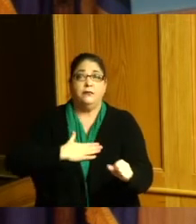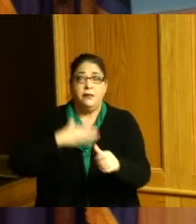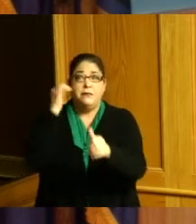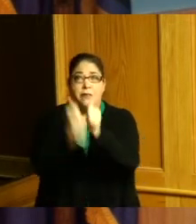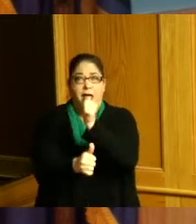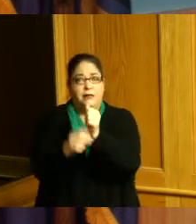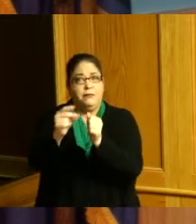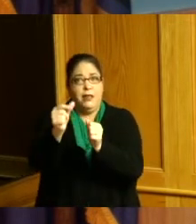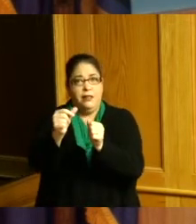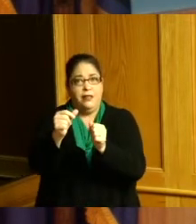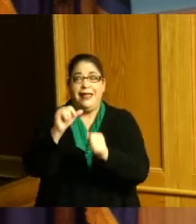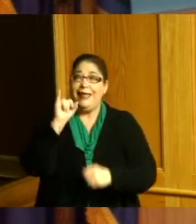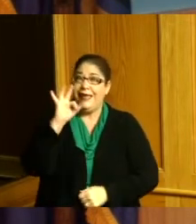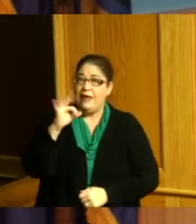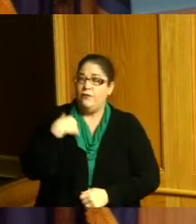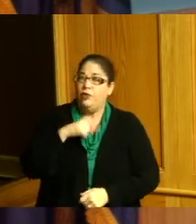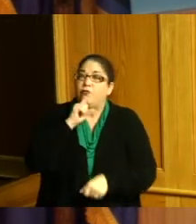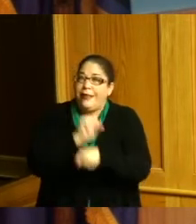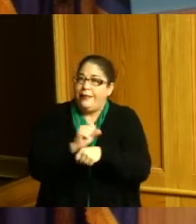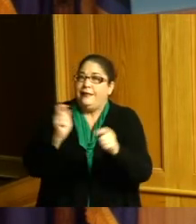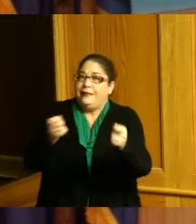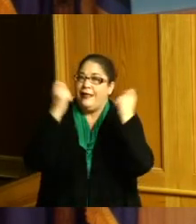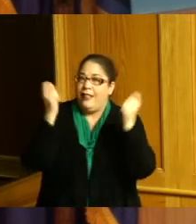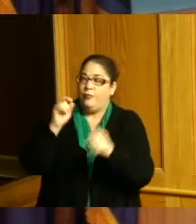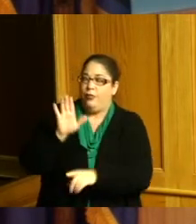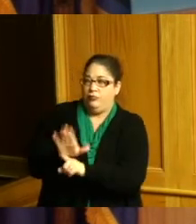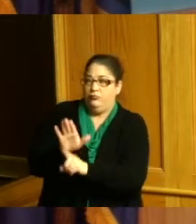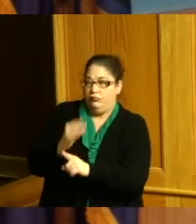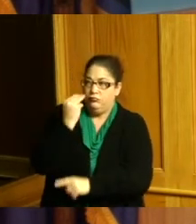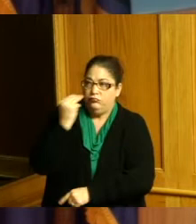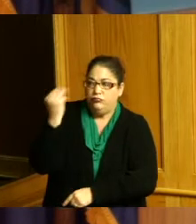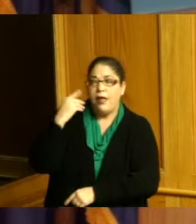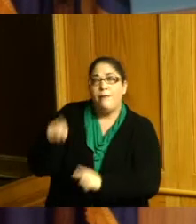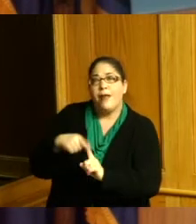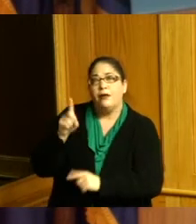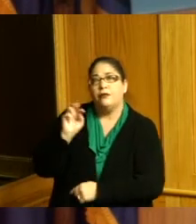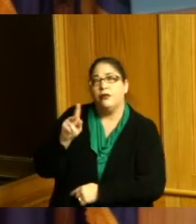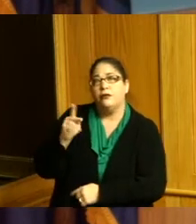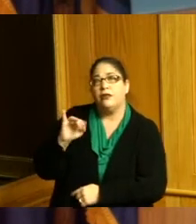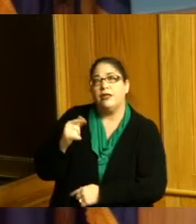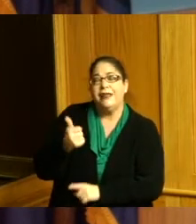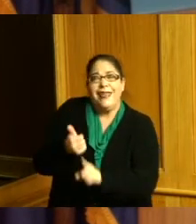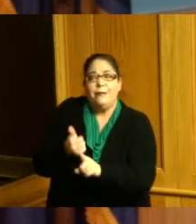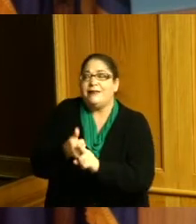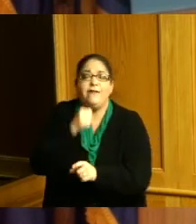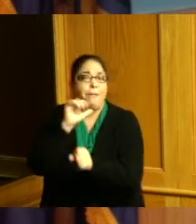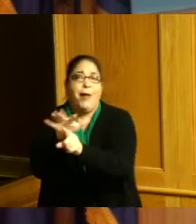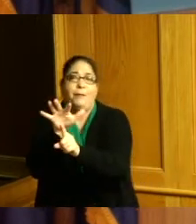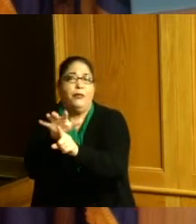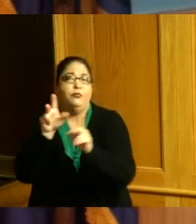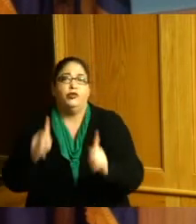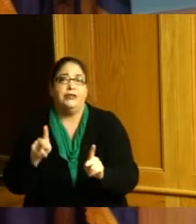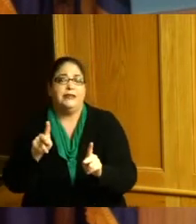are about Dr King I also want to say that Dr King was not popular so young people that are watching